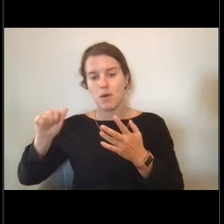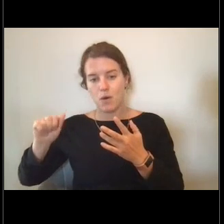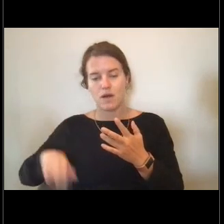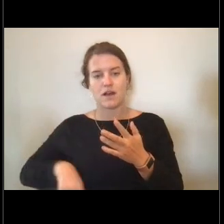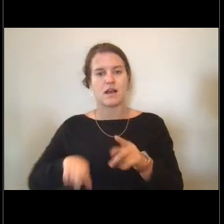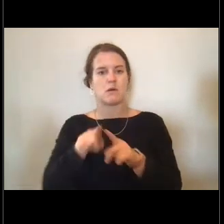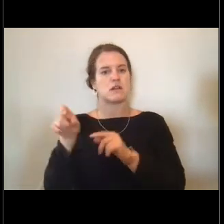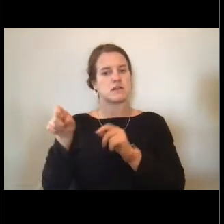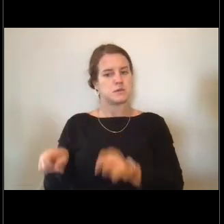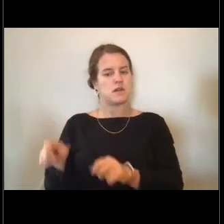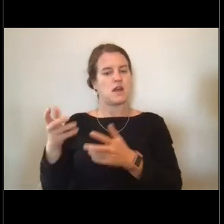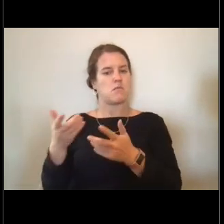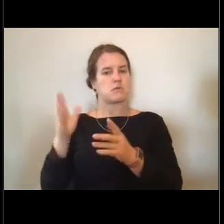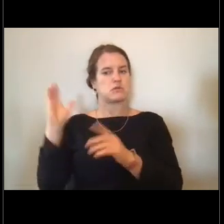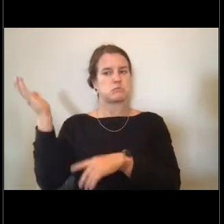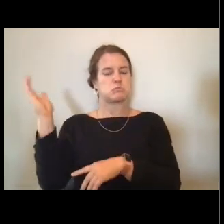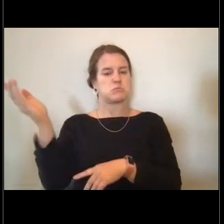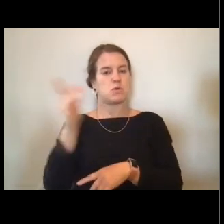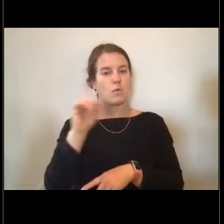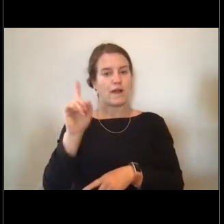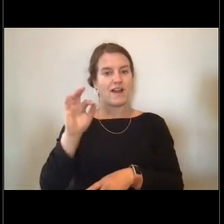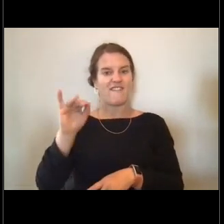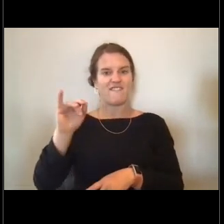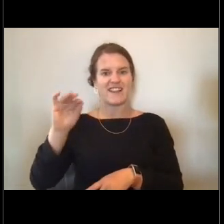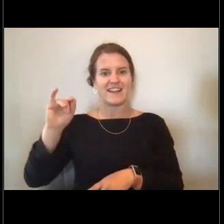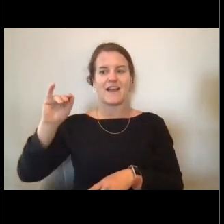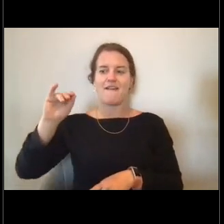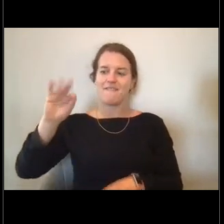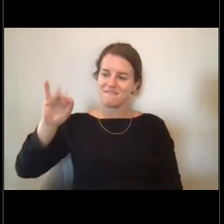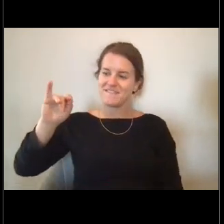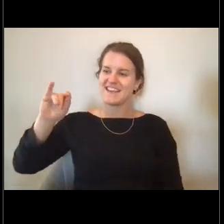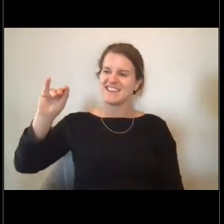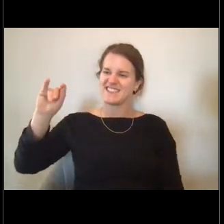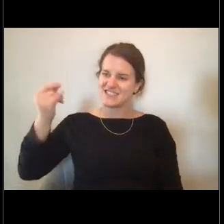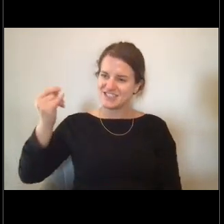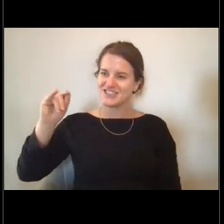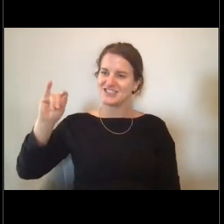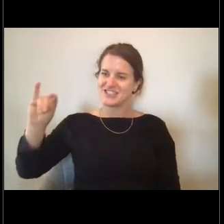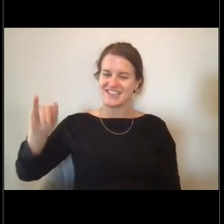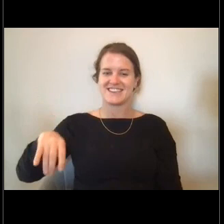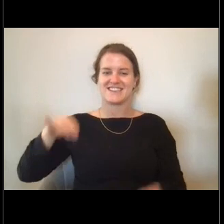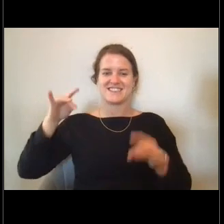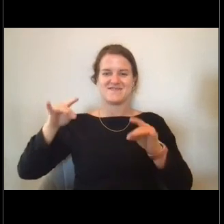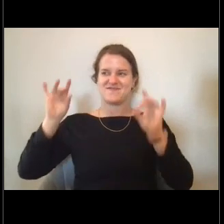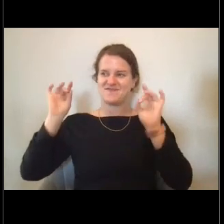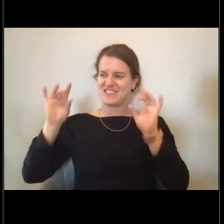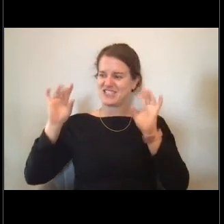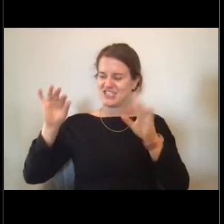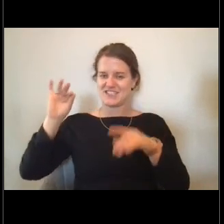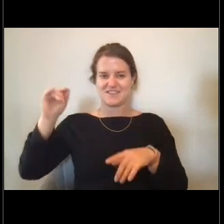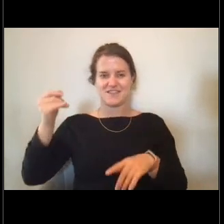at a conference in Fiji doing climate stuff. So that was just really really cool opportunity.